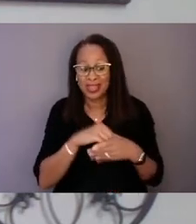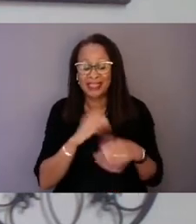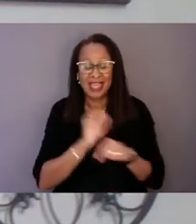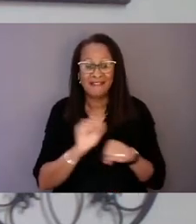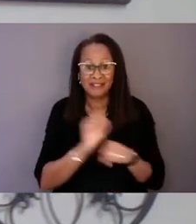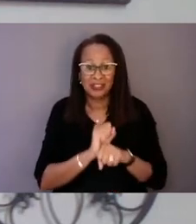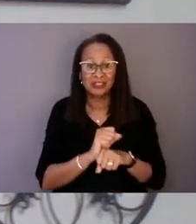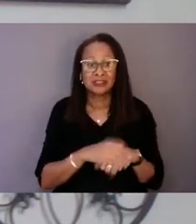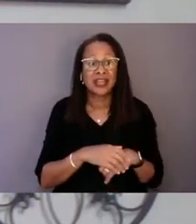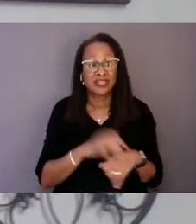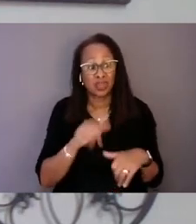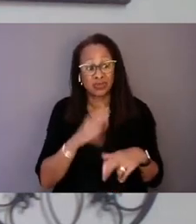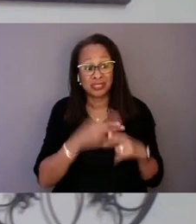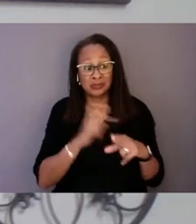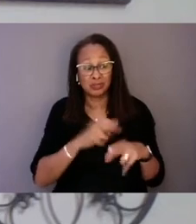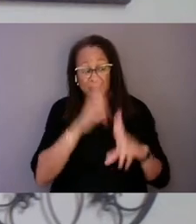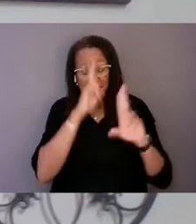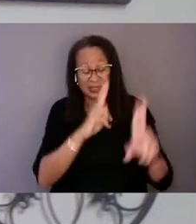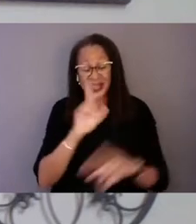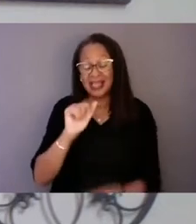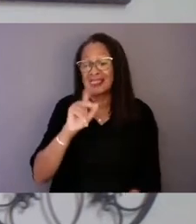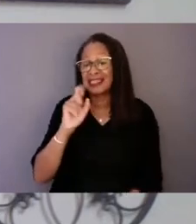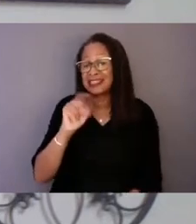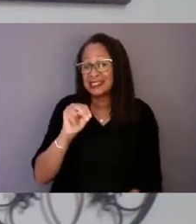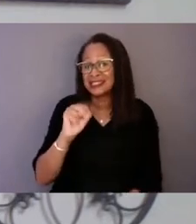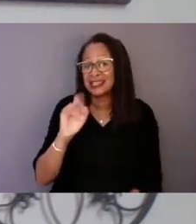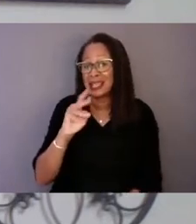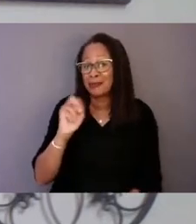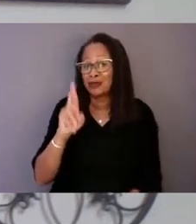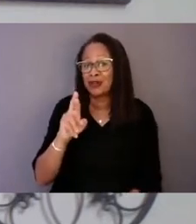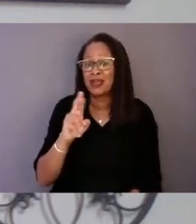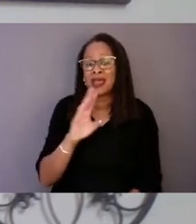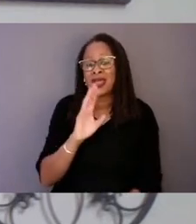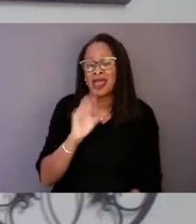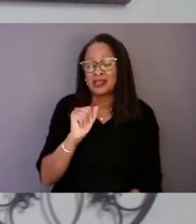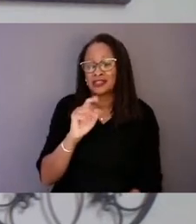Linden Cameron, Antonio Martinez, Paul Castaway,